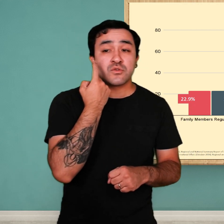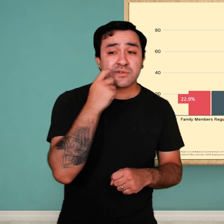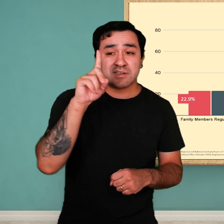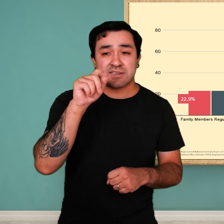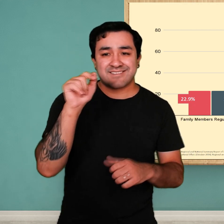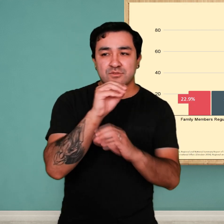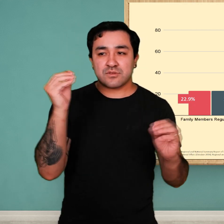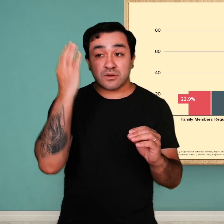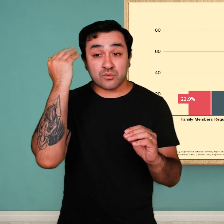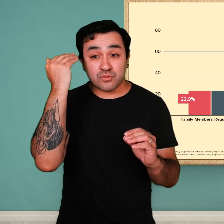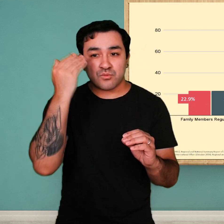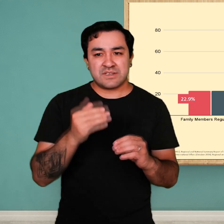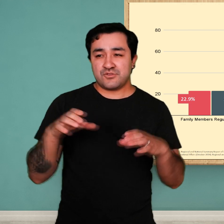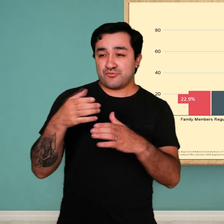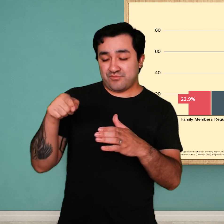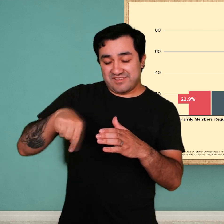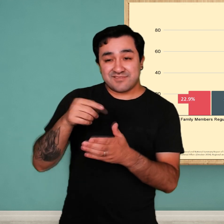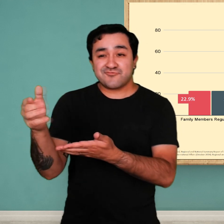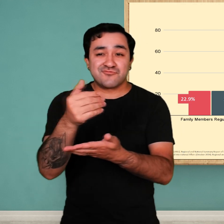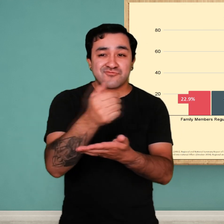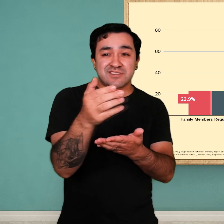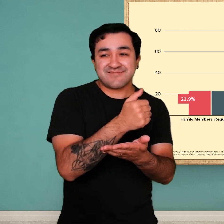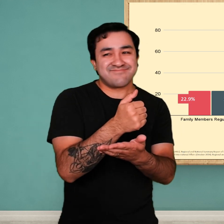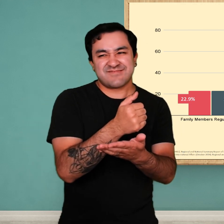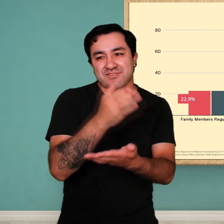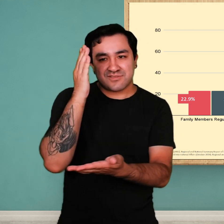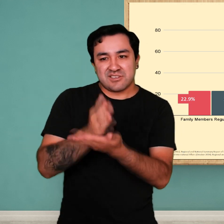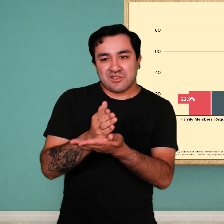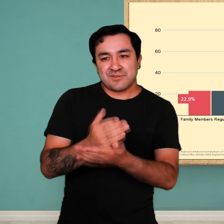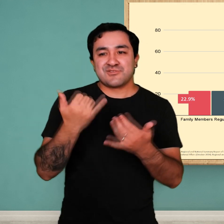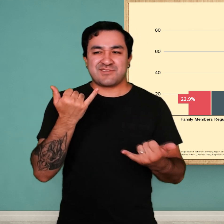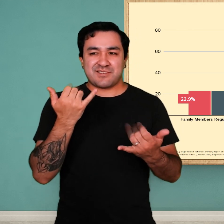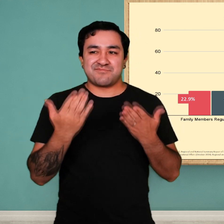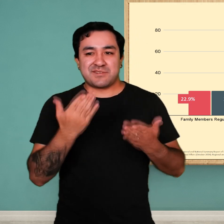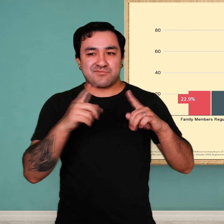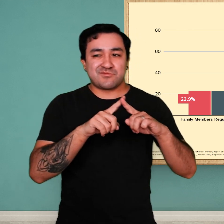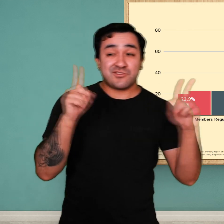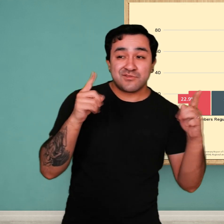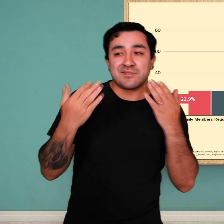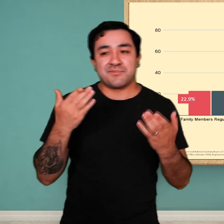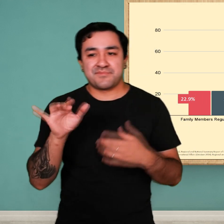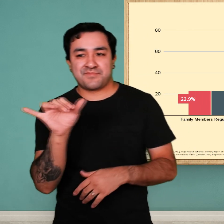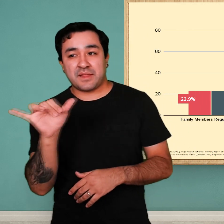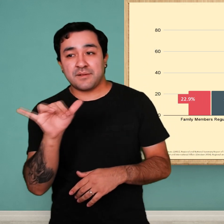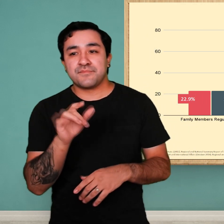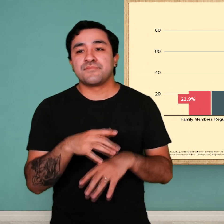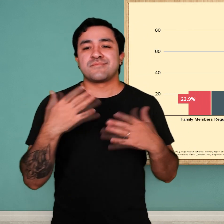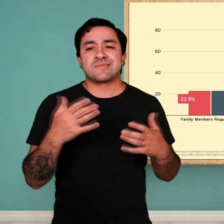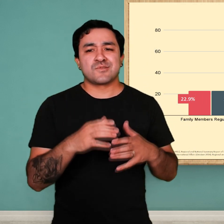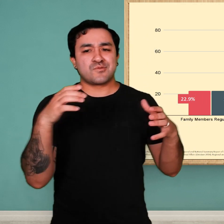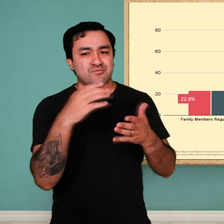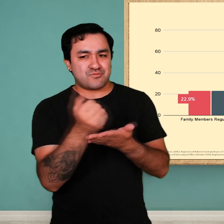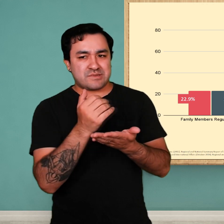to 2014, but the organization that tracked it for decades no longer collects it. Therefore,